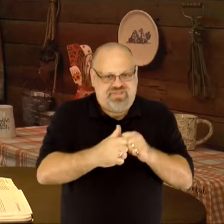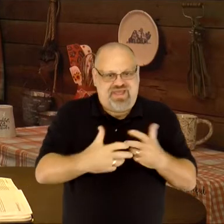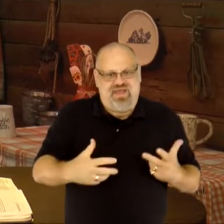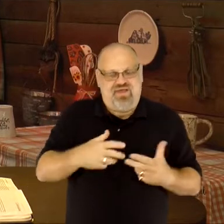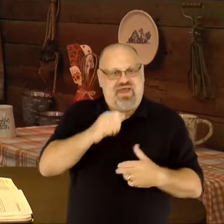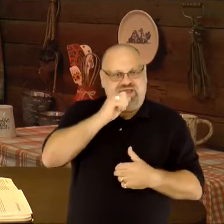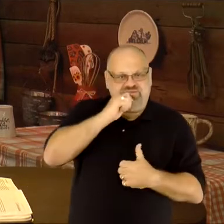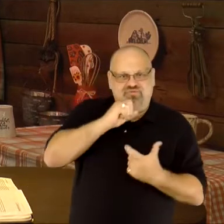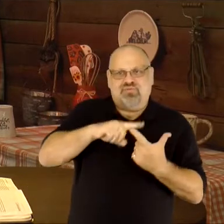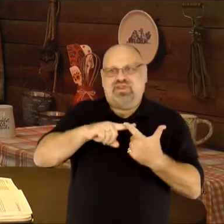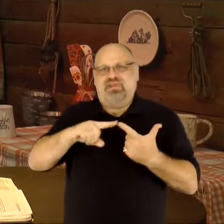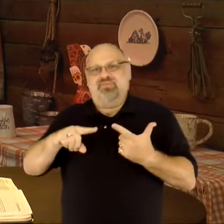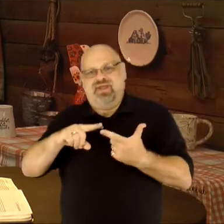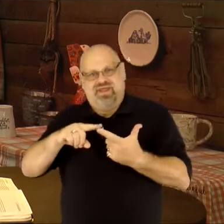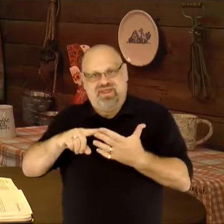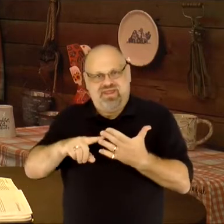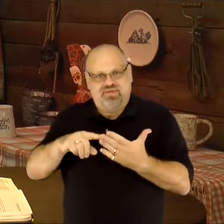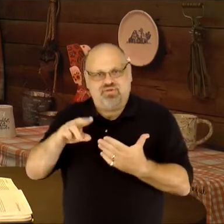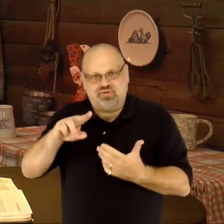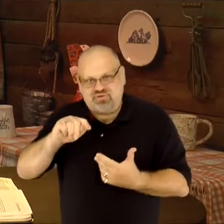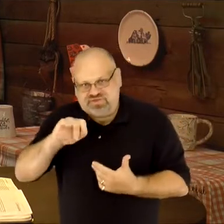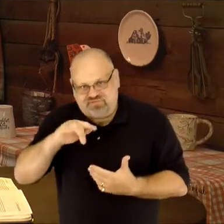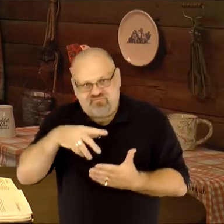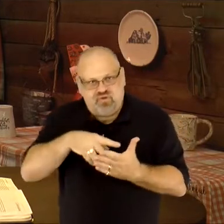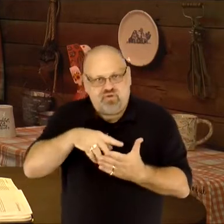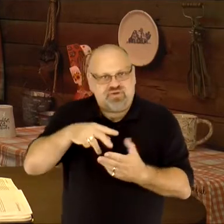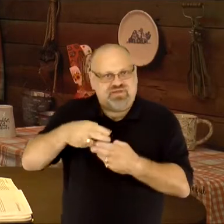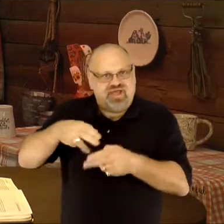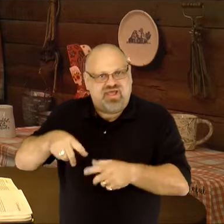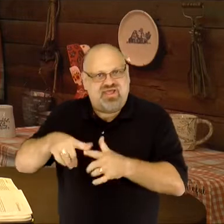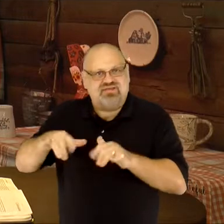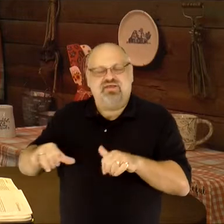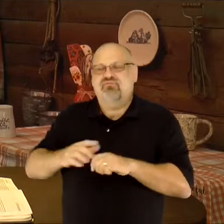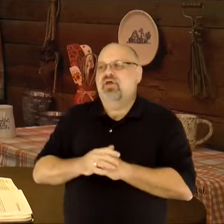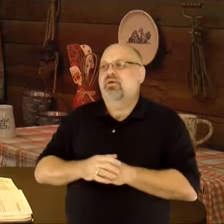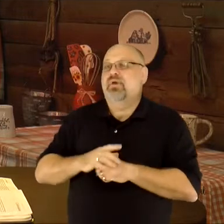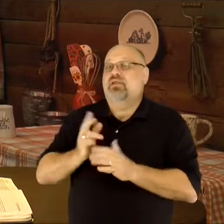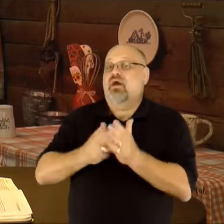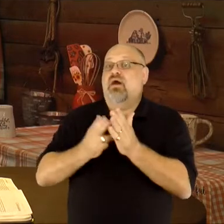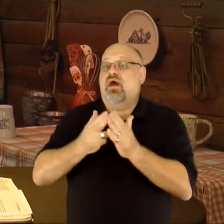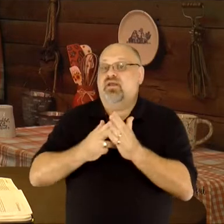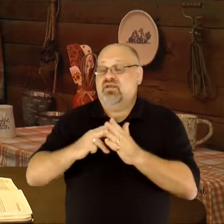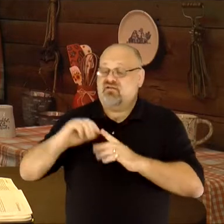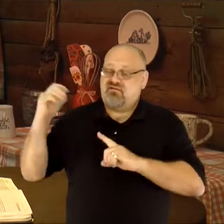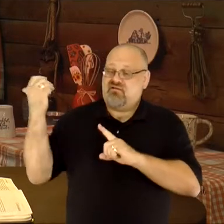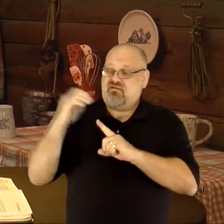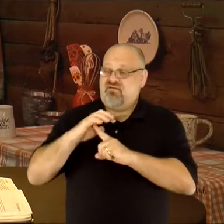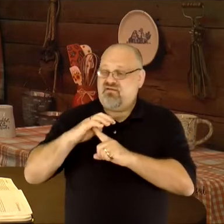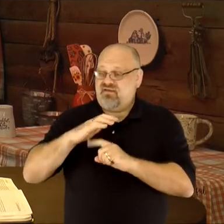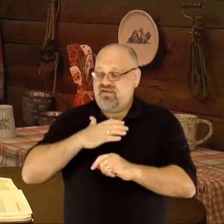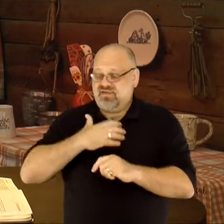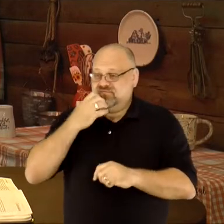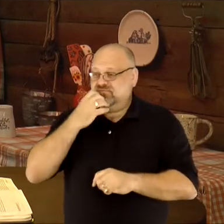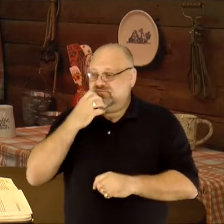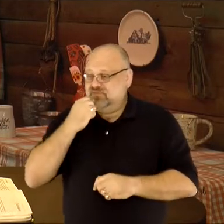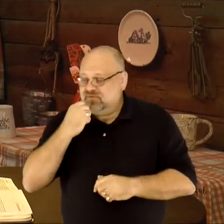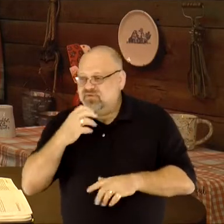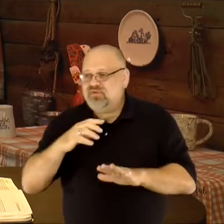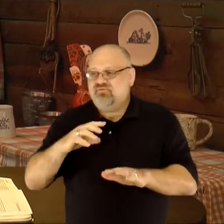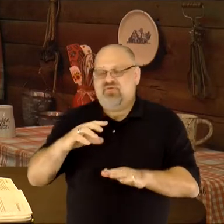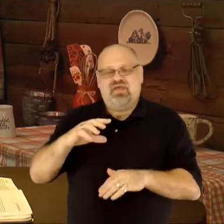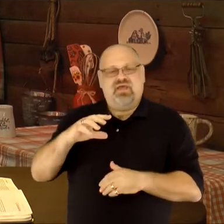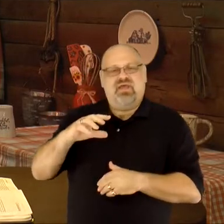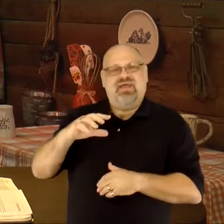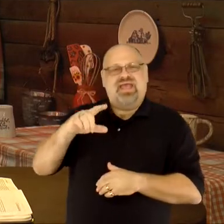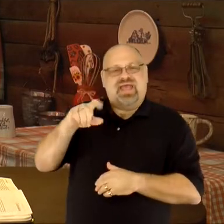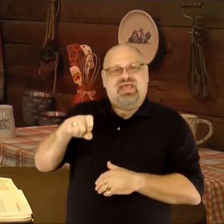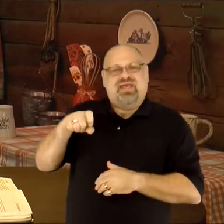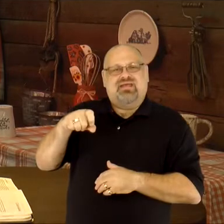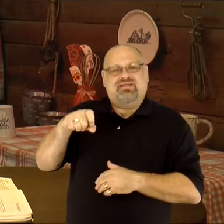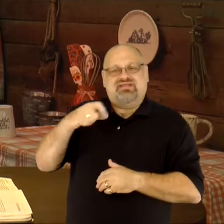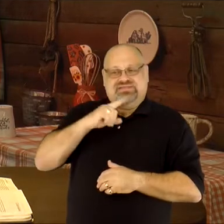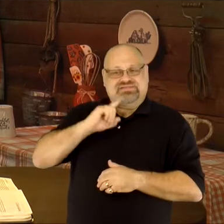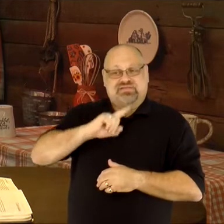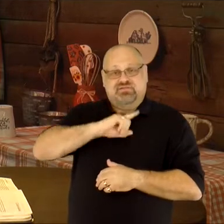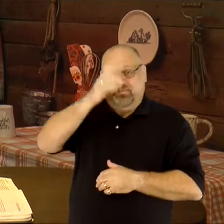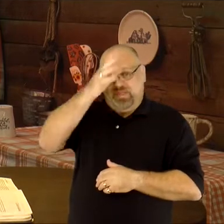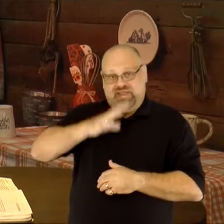and to be honest, the crown jewel of my my culinary existence as a single man had to be P-I double Z-A.